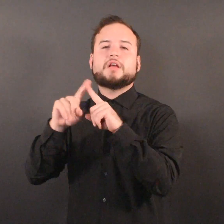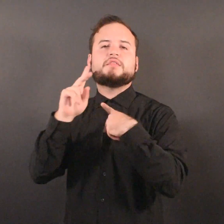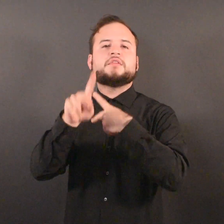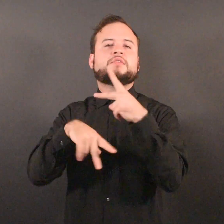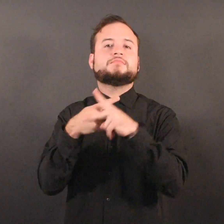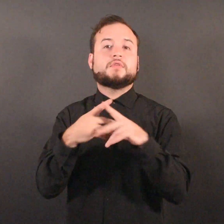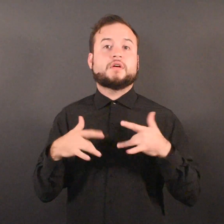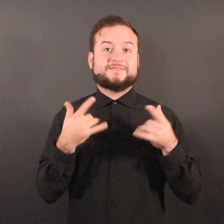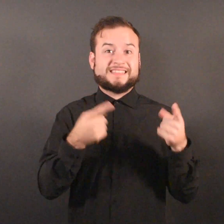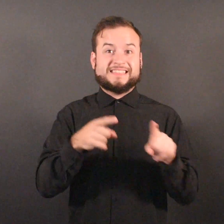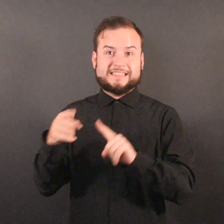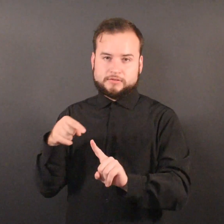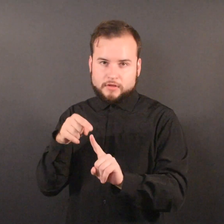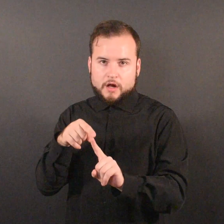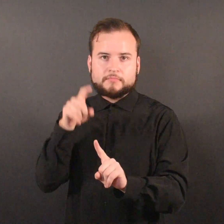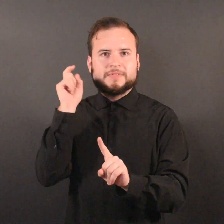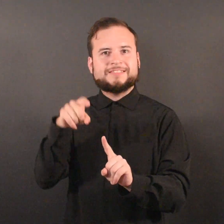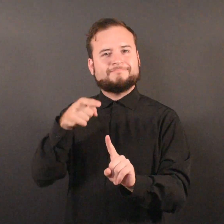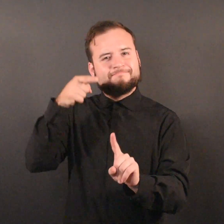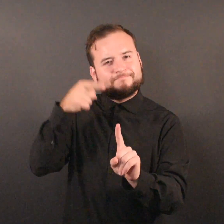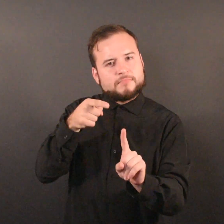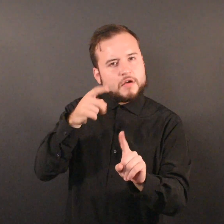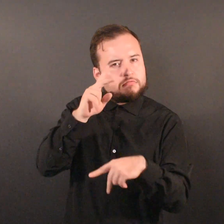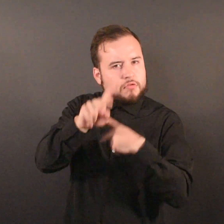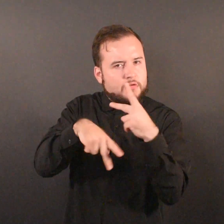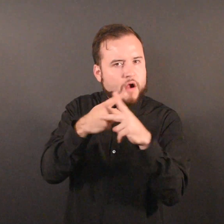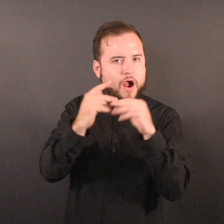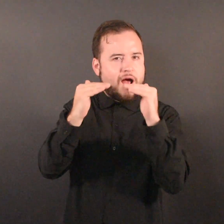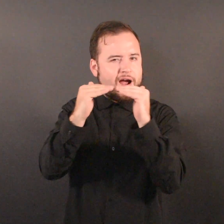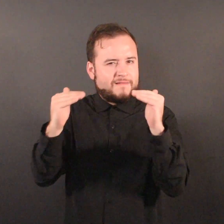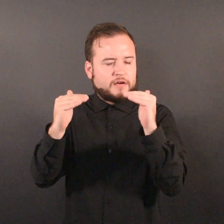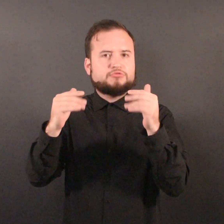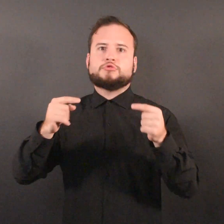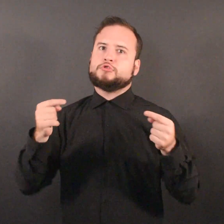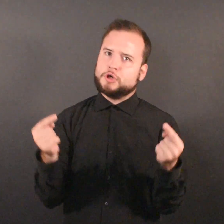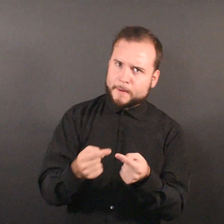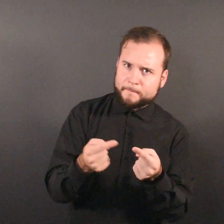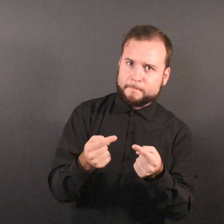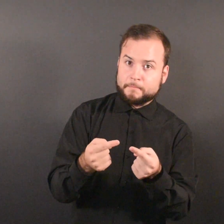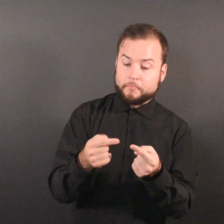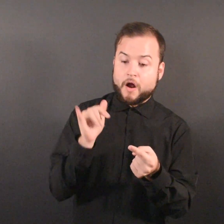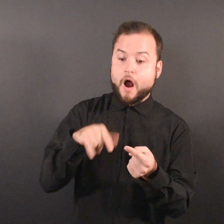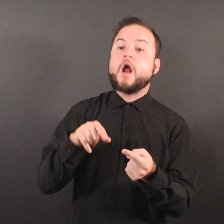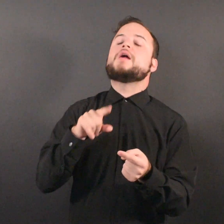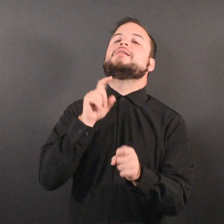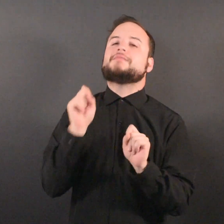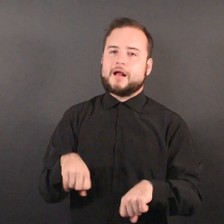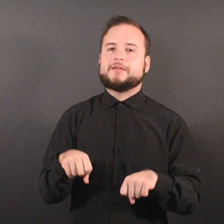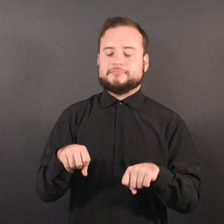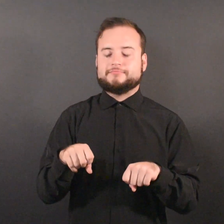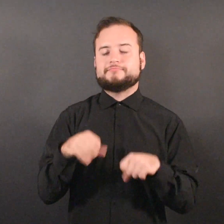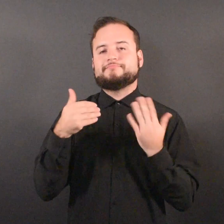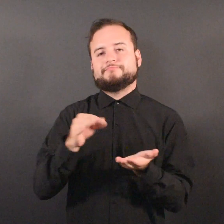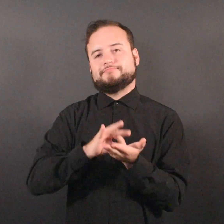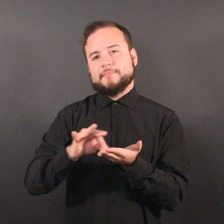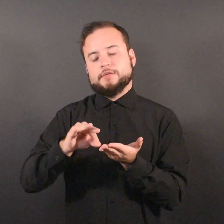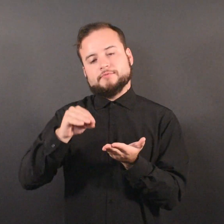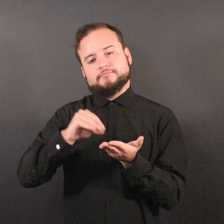types require a certain level of harm or injury to be reportable under the law.